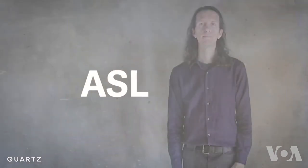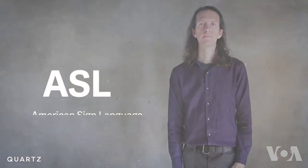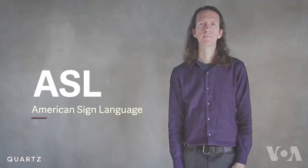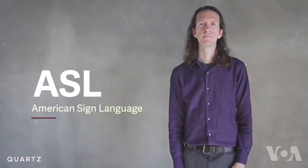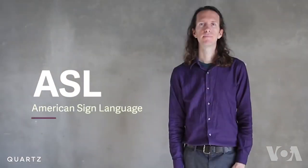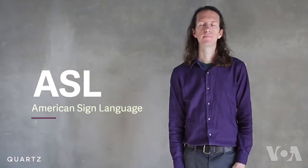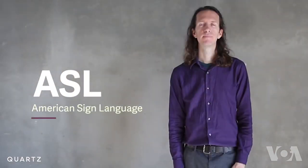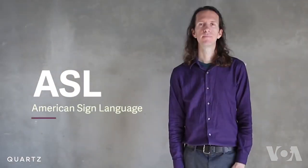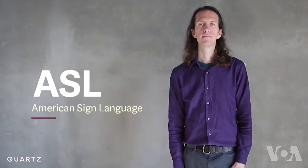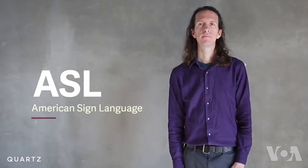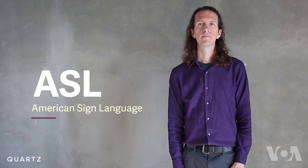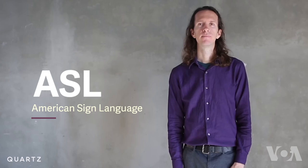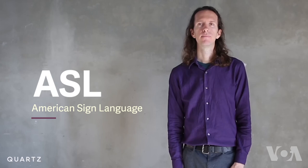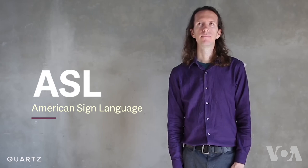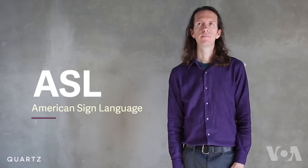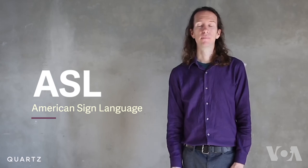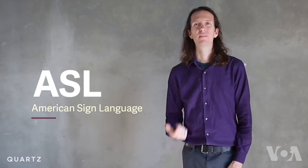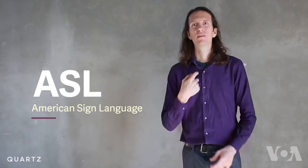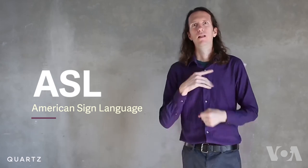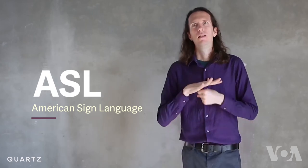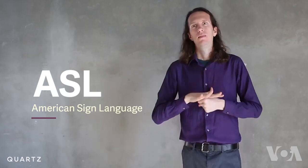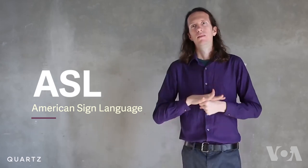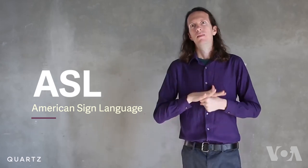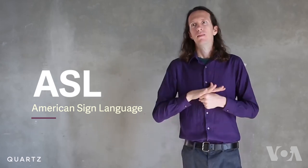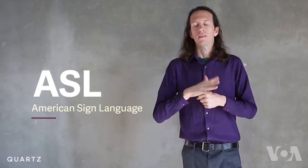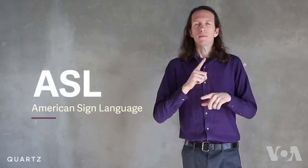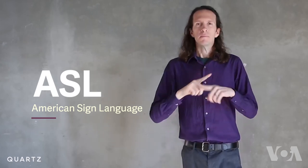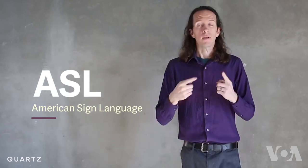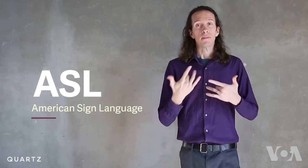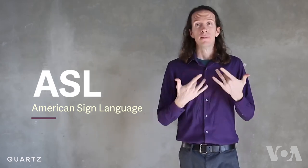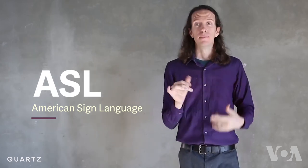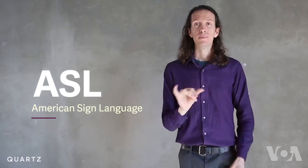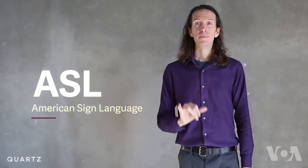or hear. This new language is called Protactile ASL. The ASL stands for American Sign Language